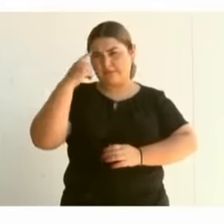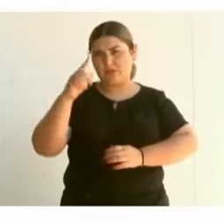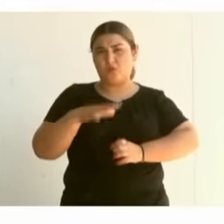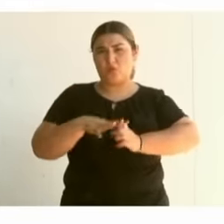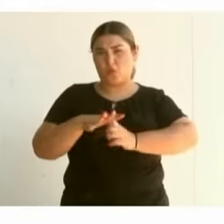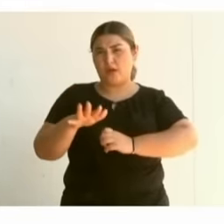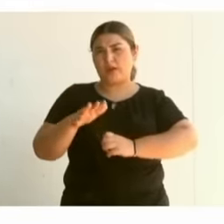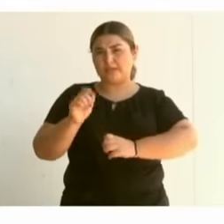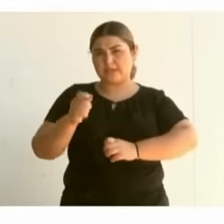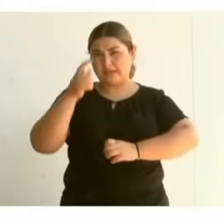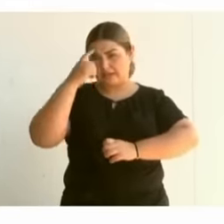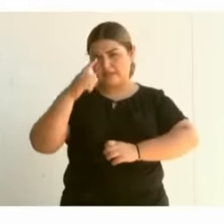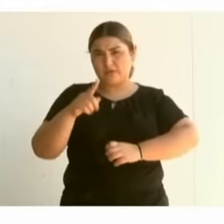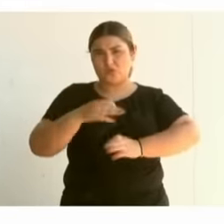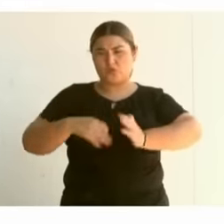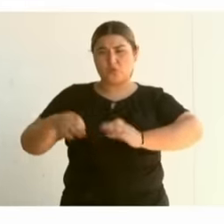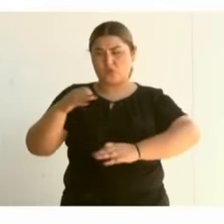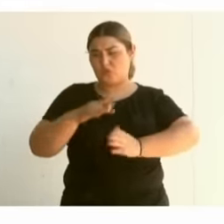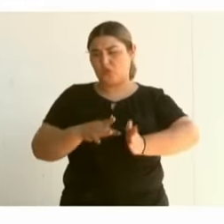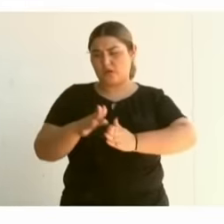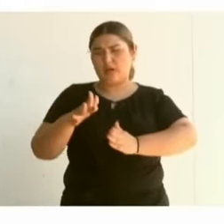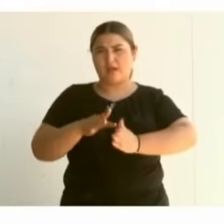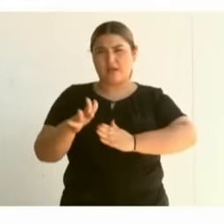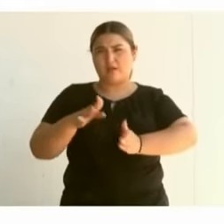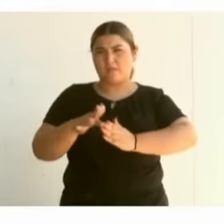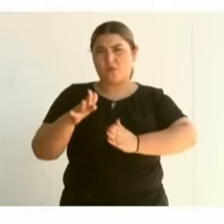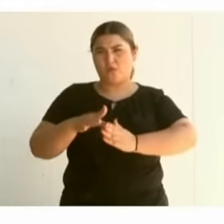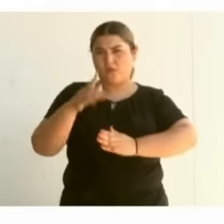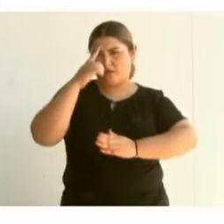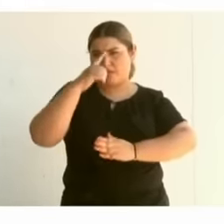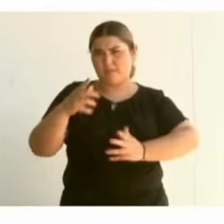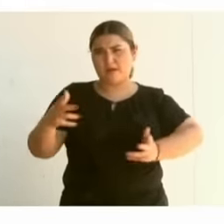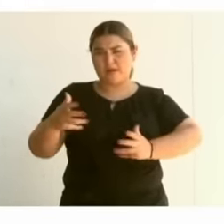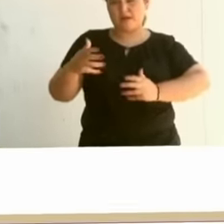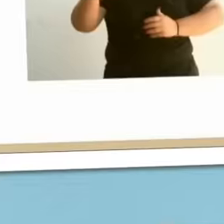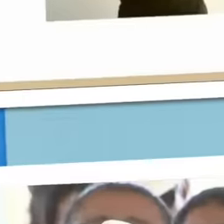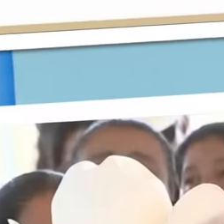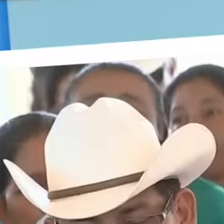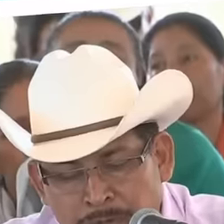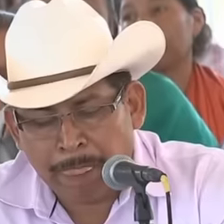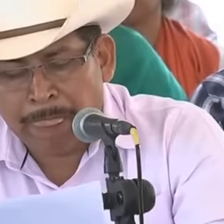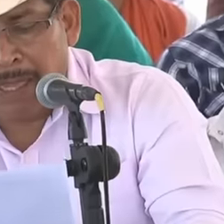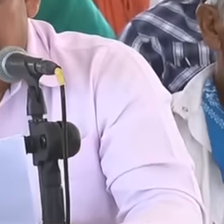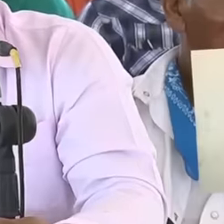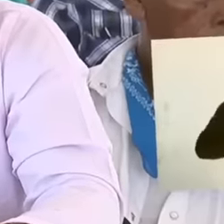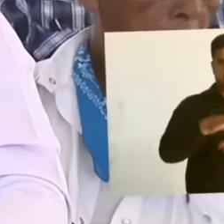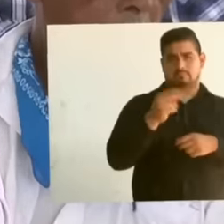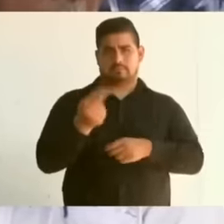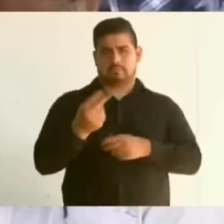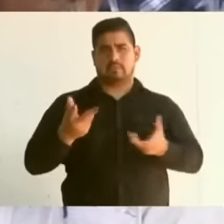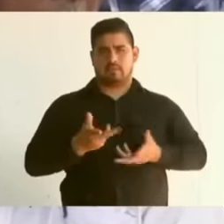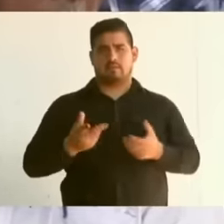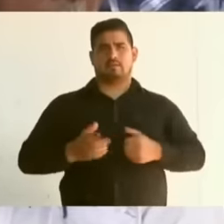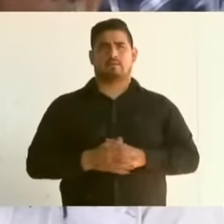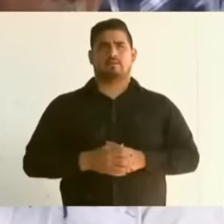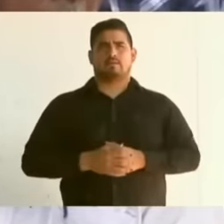for all the support he has given us to facilitate these resources. in the area of productive activities